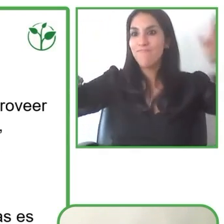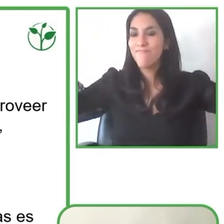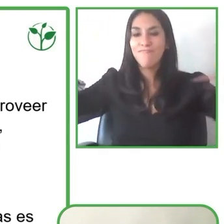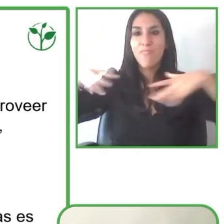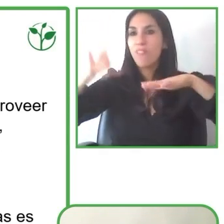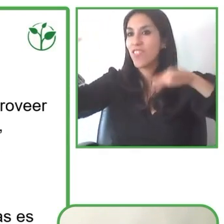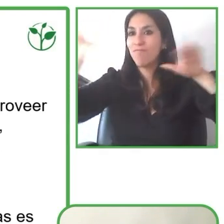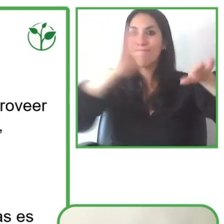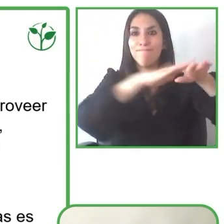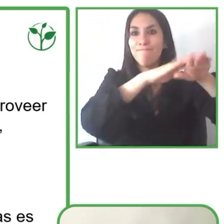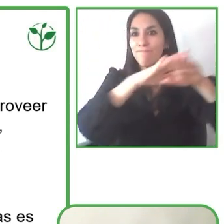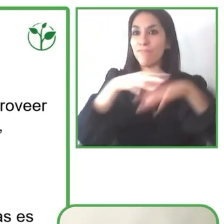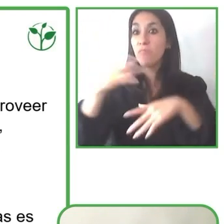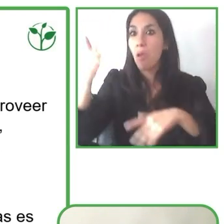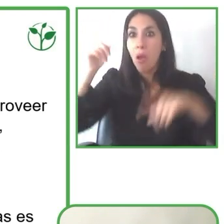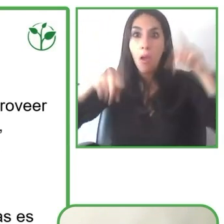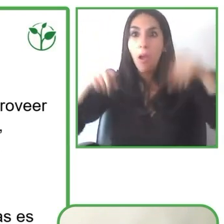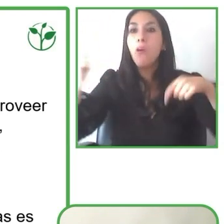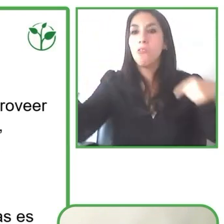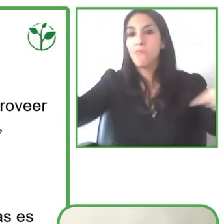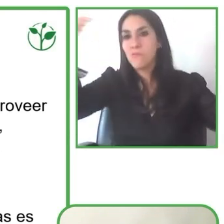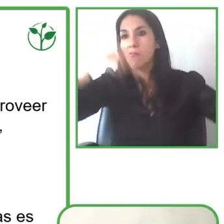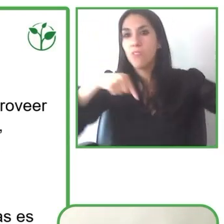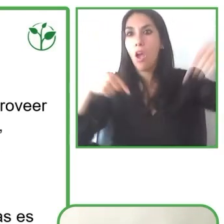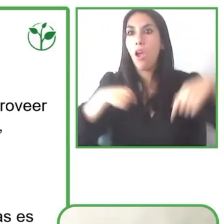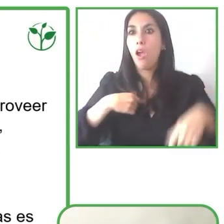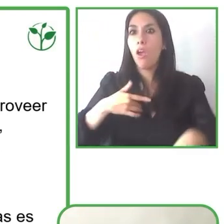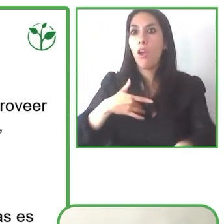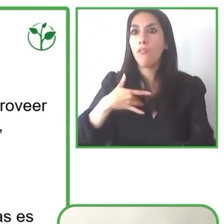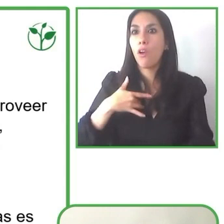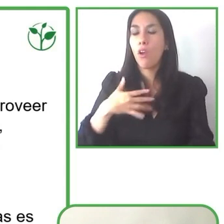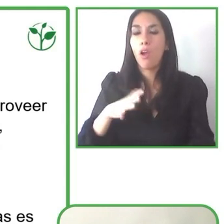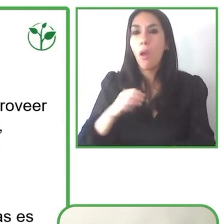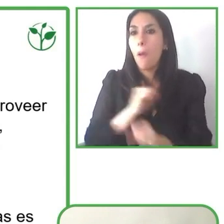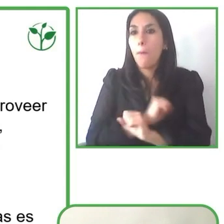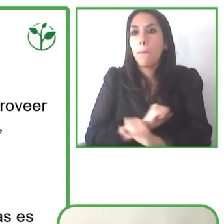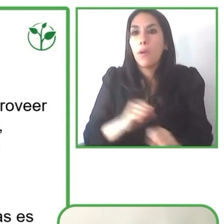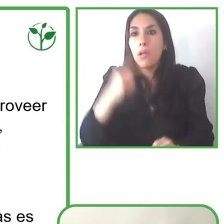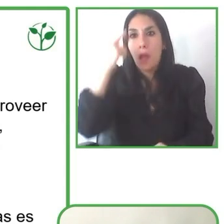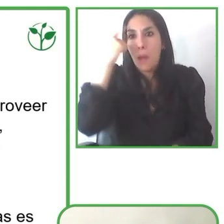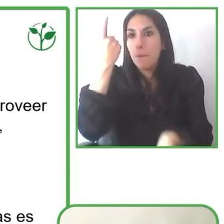And make sure that the services are indeed adapted to their needs.